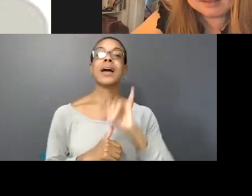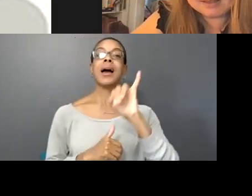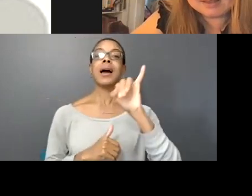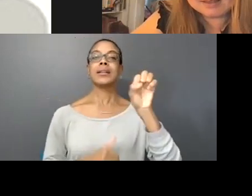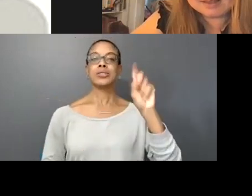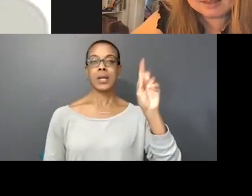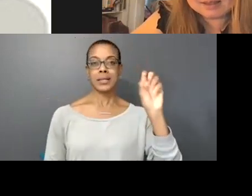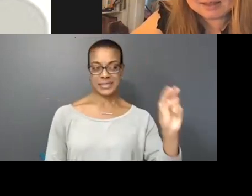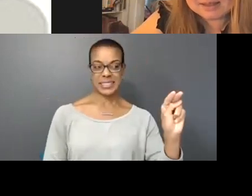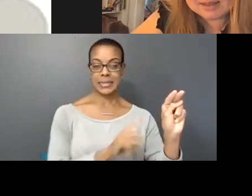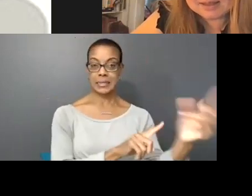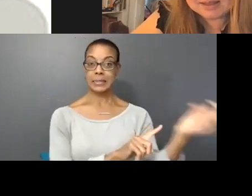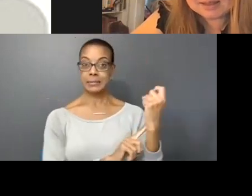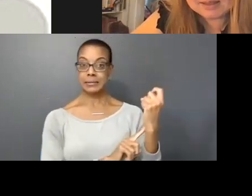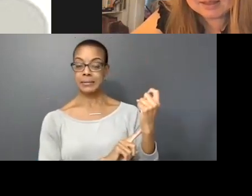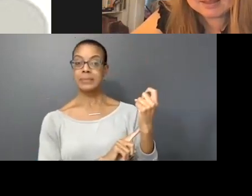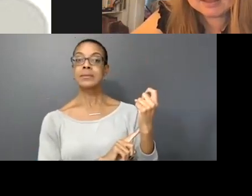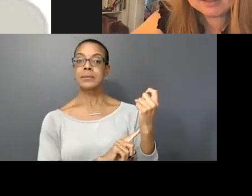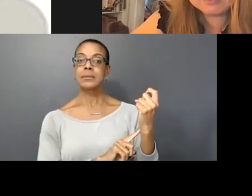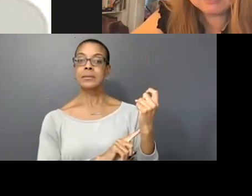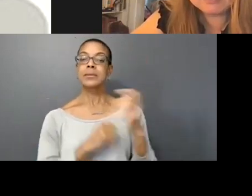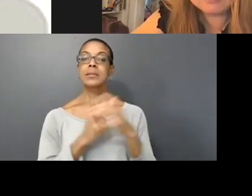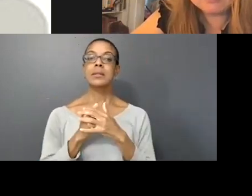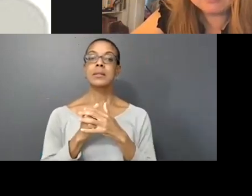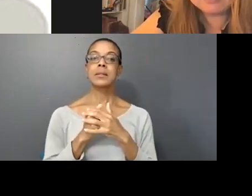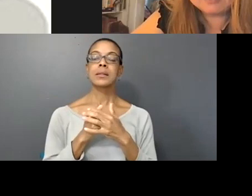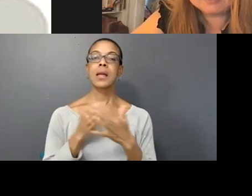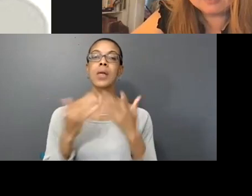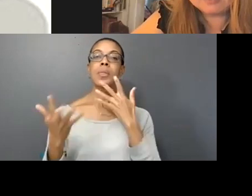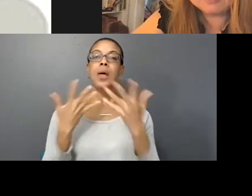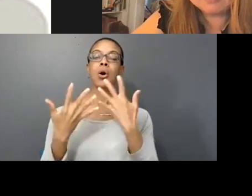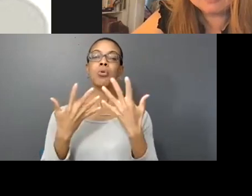had a question and the question is: is the colour inversion of the projection inherent